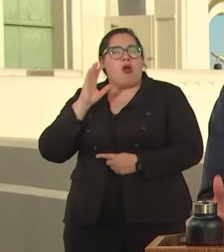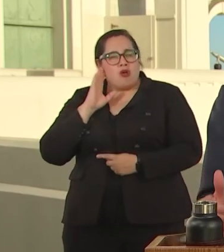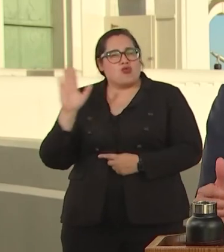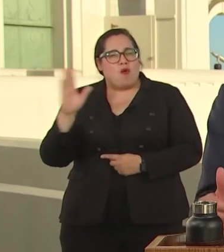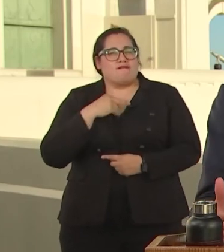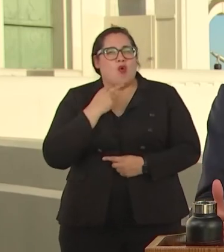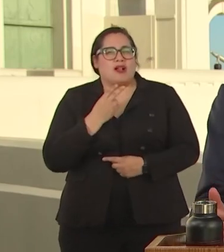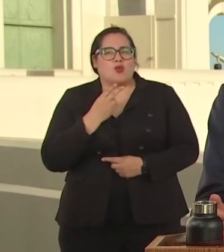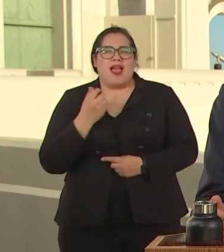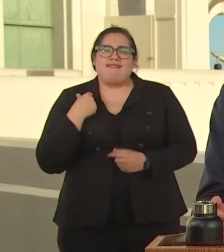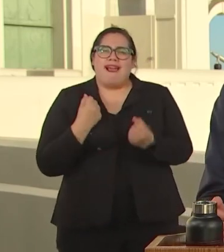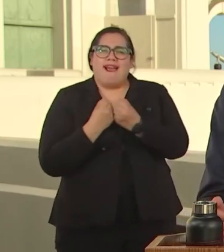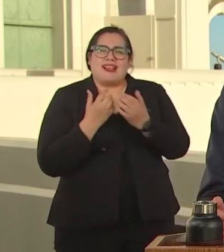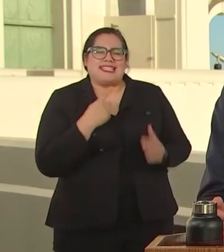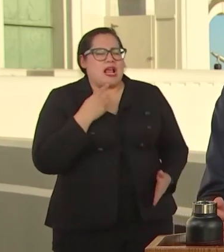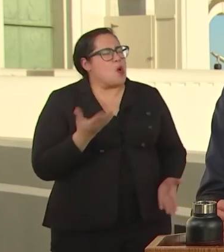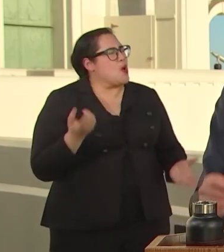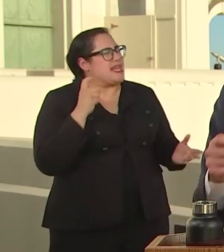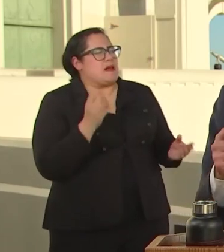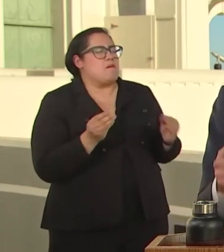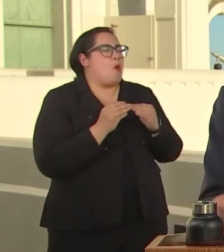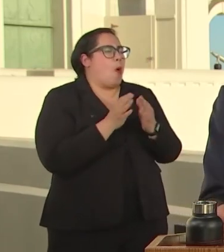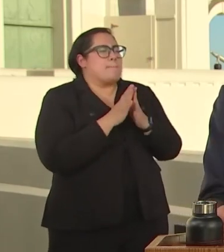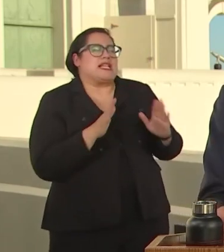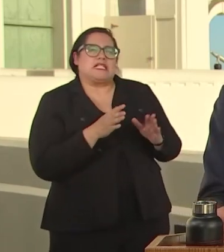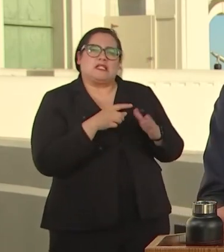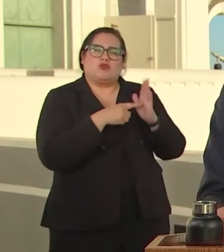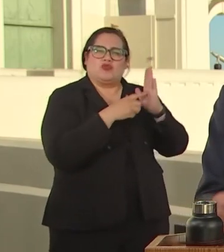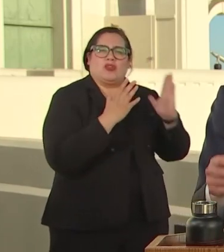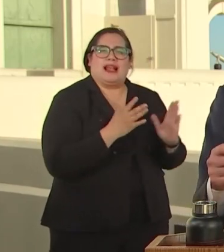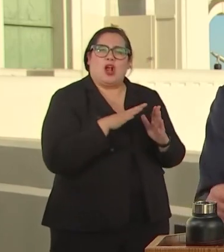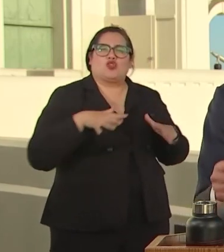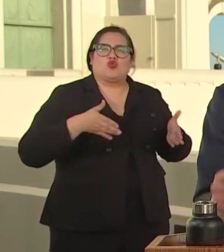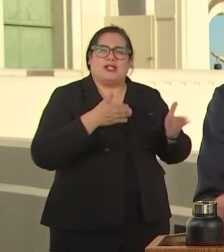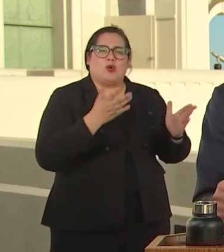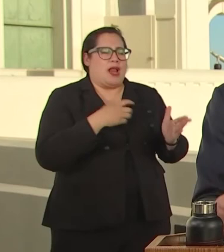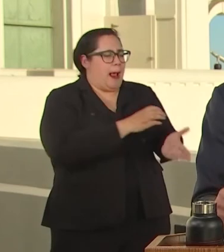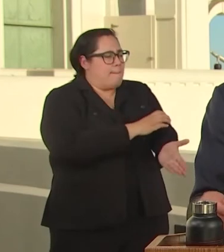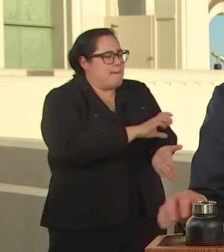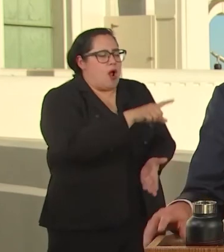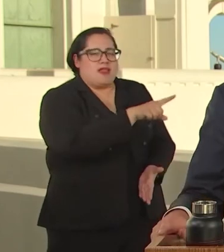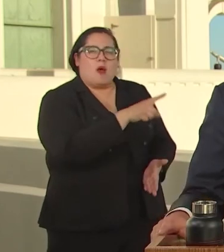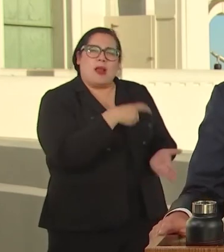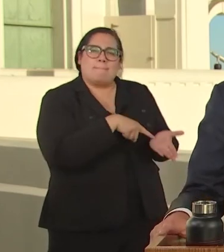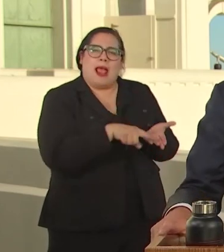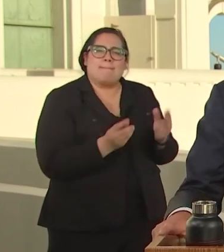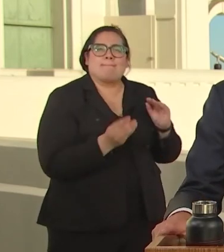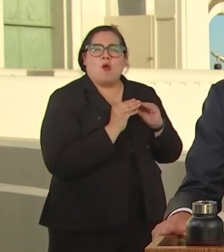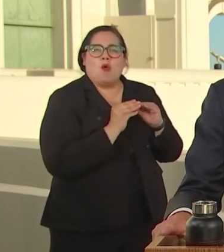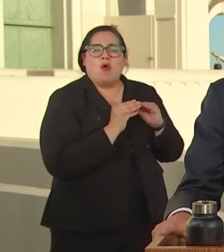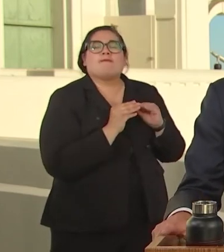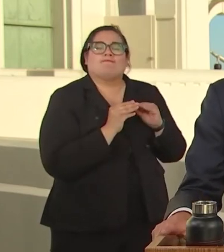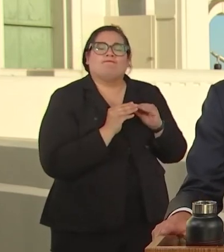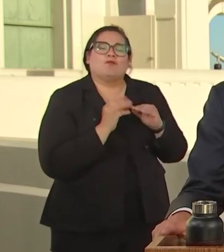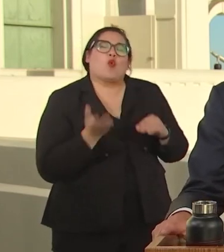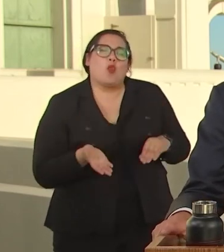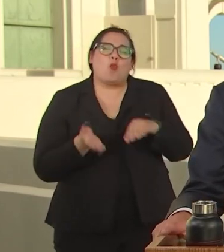VOISZ THAT WE NEED TO EMPOWER THEM AND PAY THEM MORE SO. WE'RE GOING TO RAMP UP THEIR